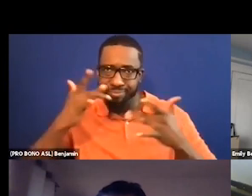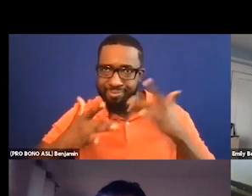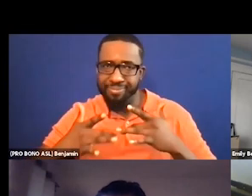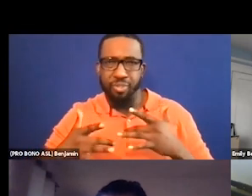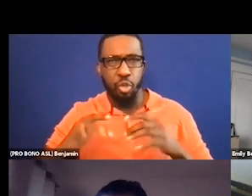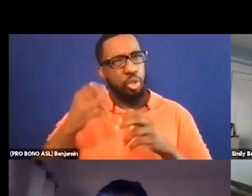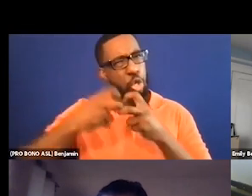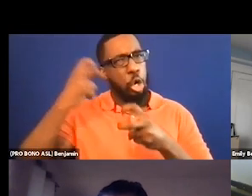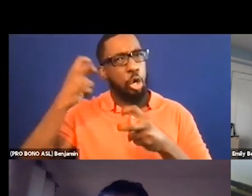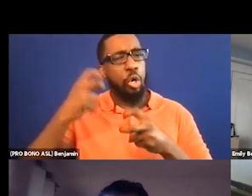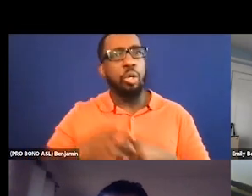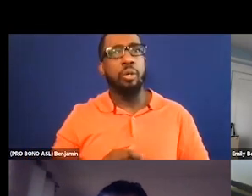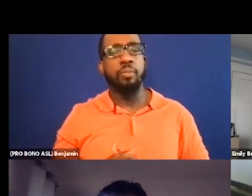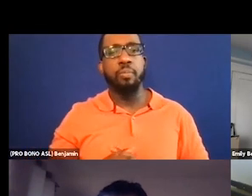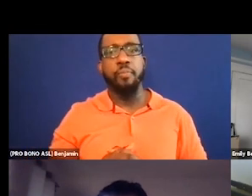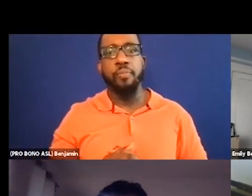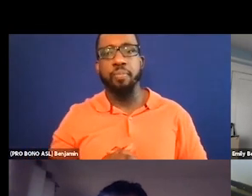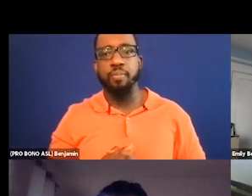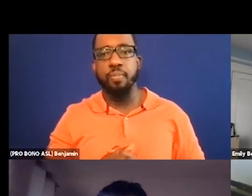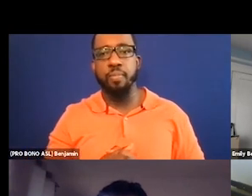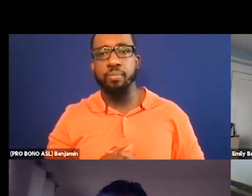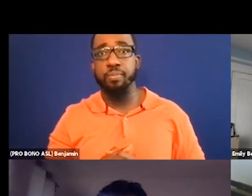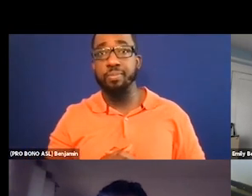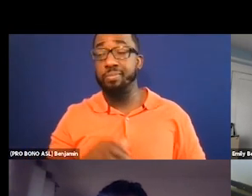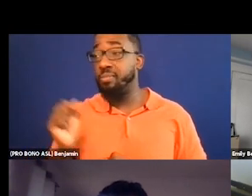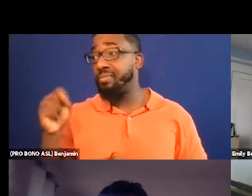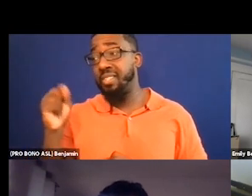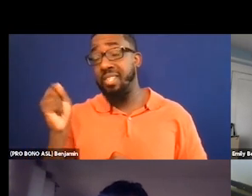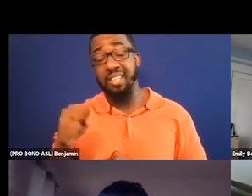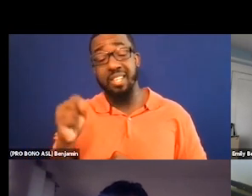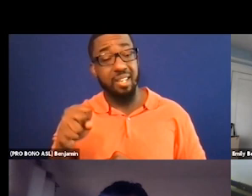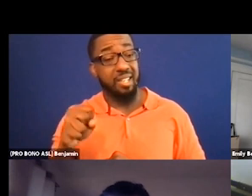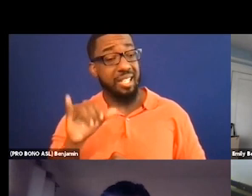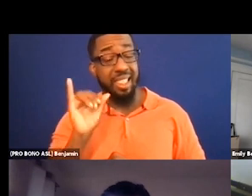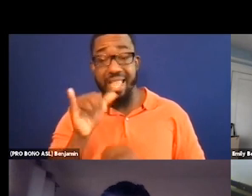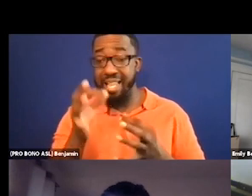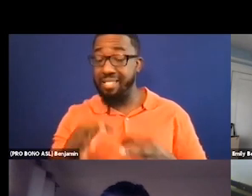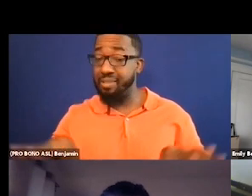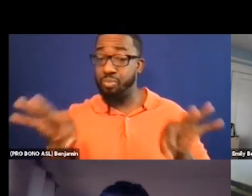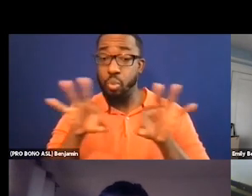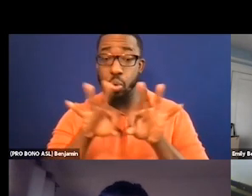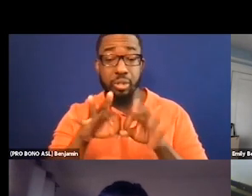Yeah, I mean, it's a real part of this work, although some of the times I think access